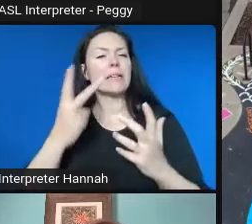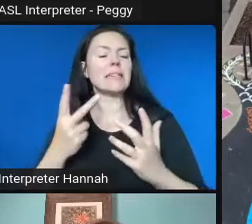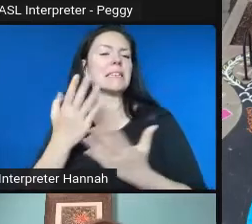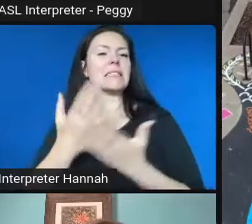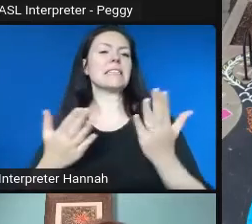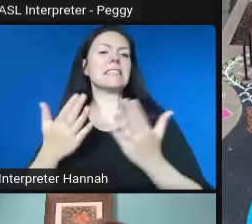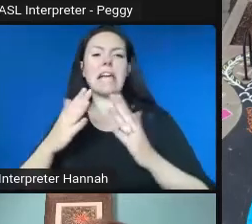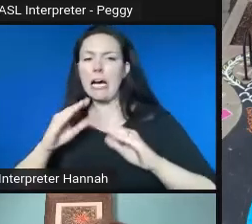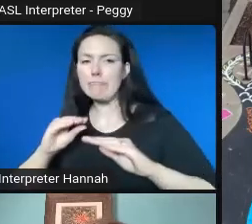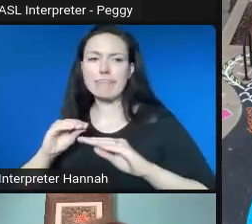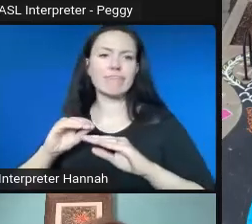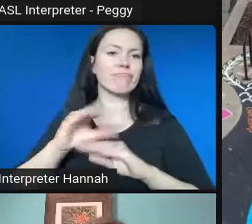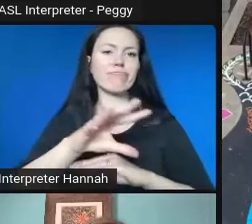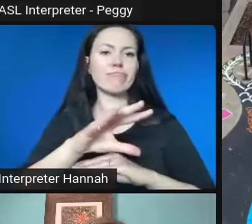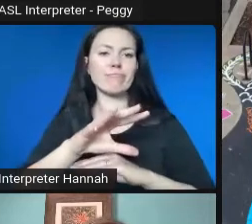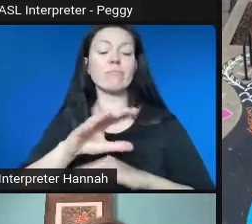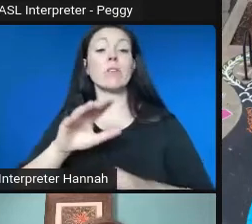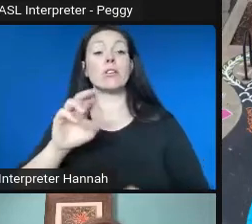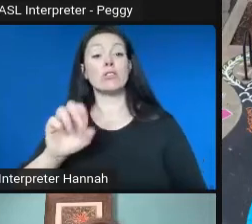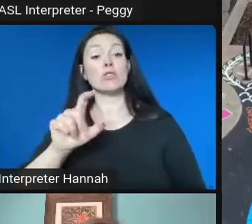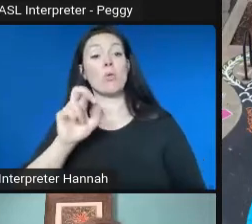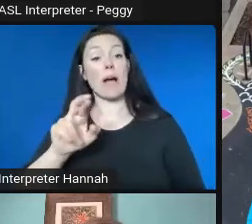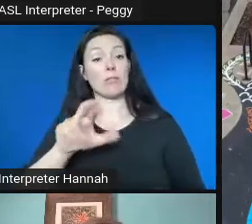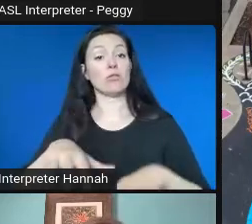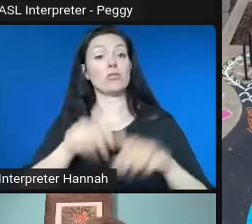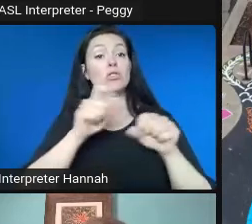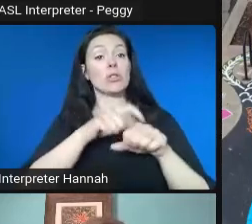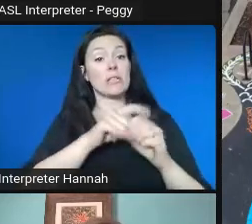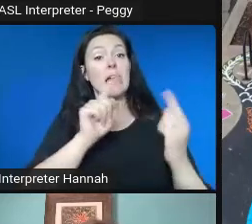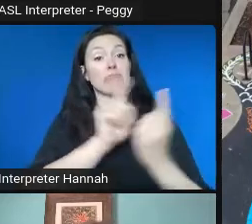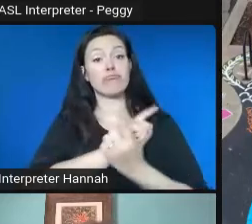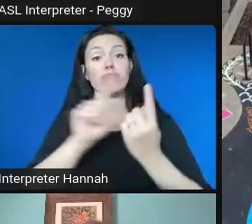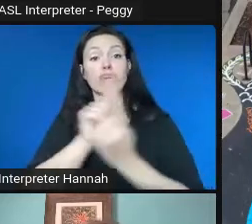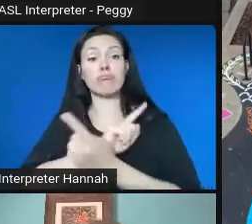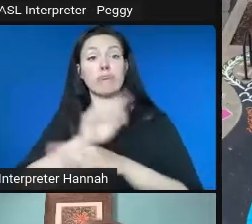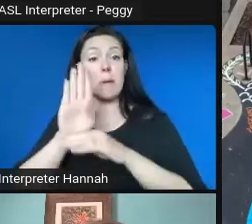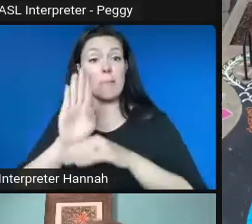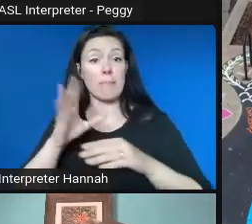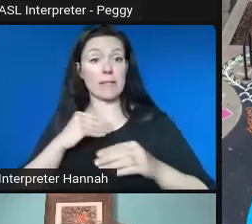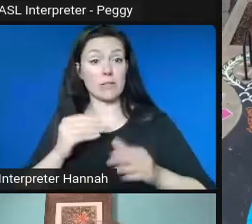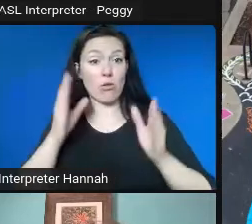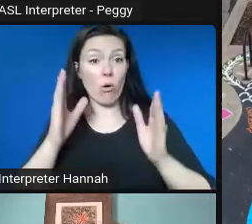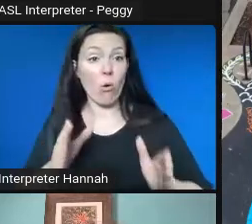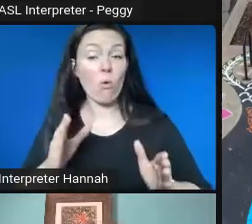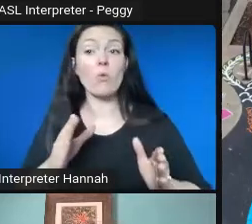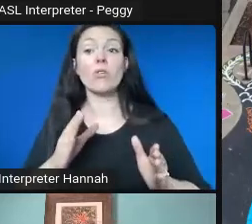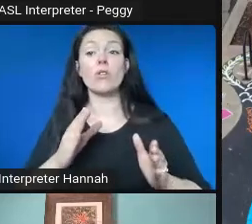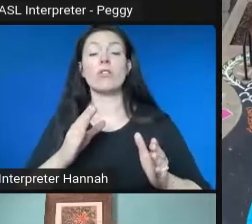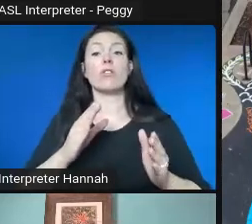engaging with the business owners as a group but also as individuals.